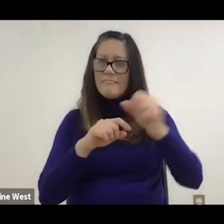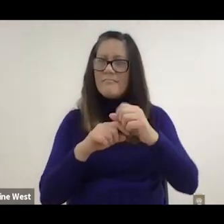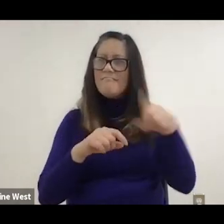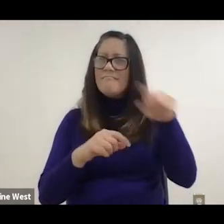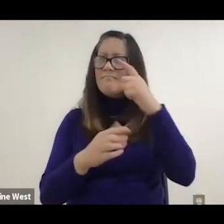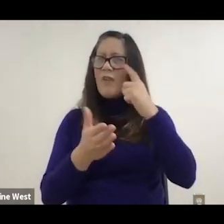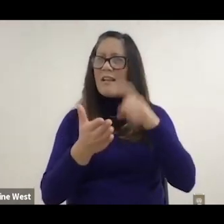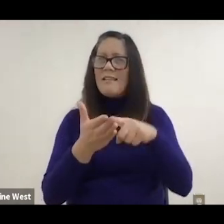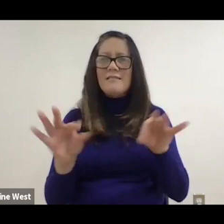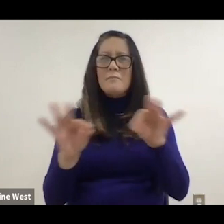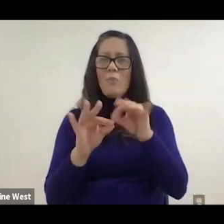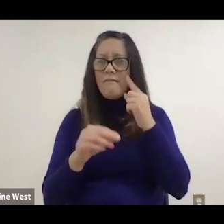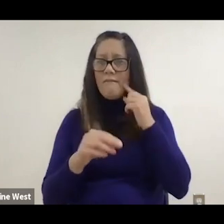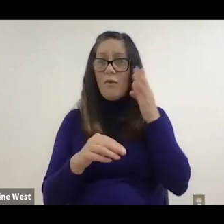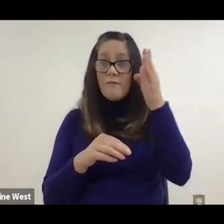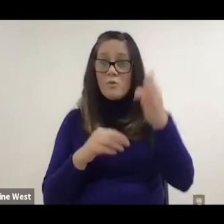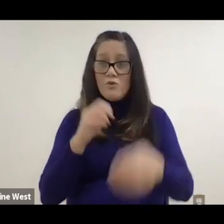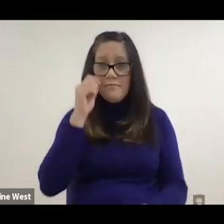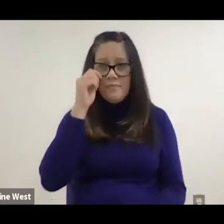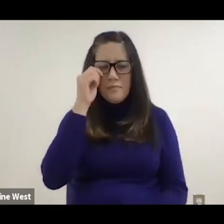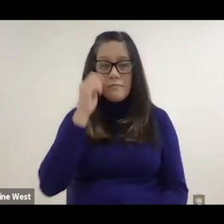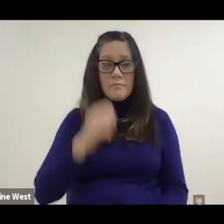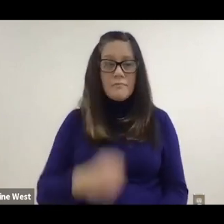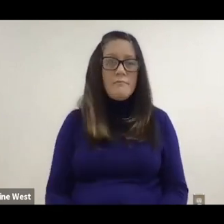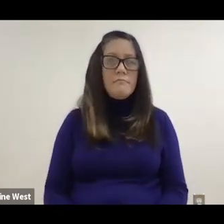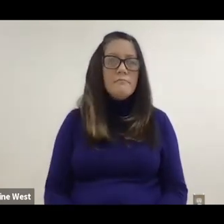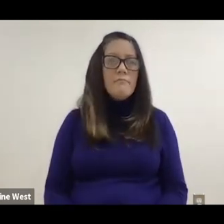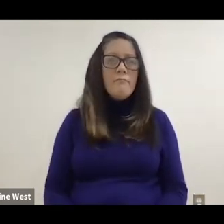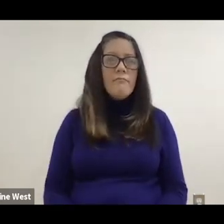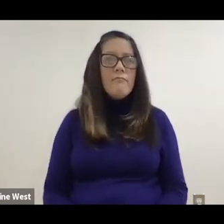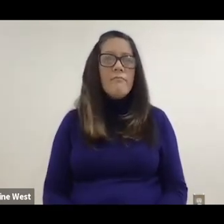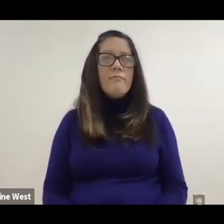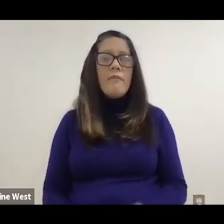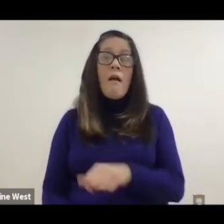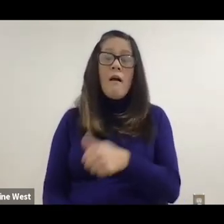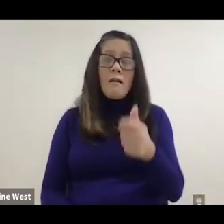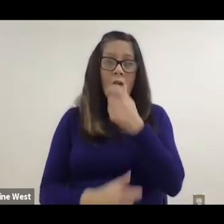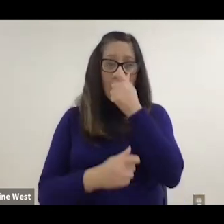recognize their importance for their future. Another interesting result is